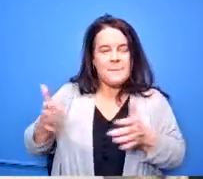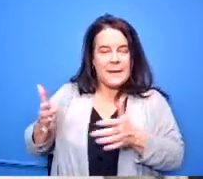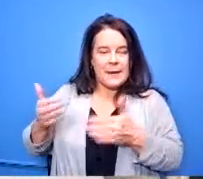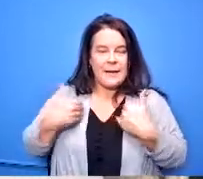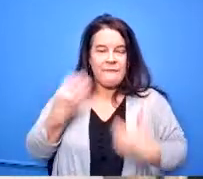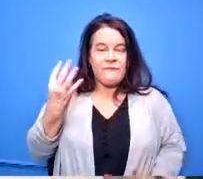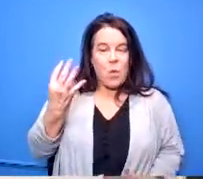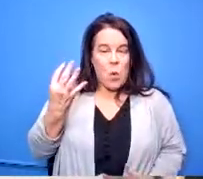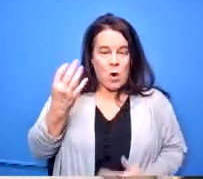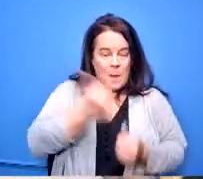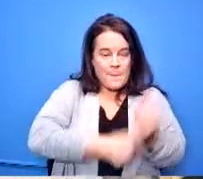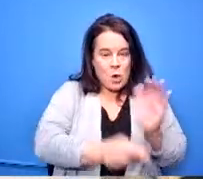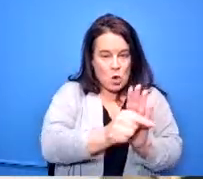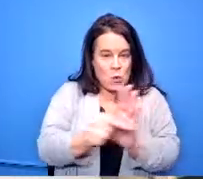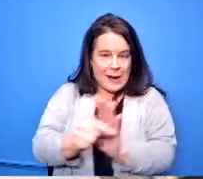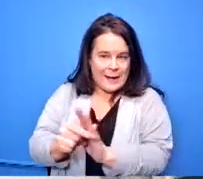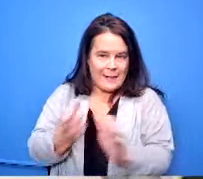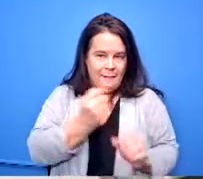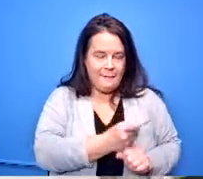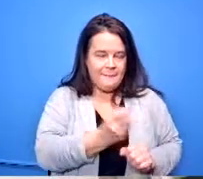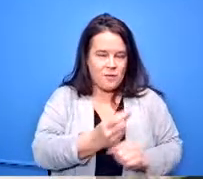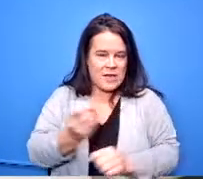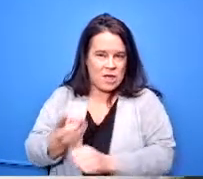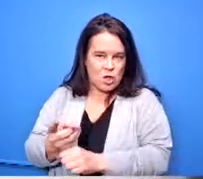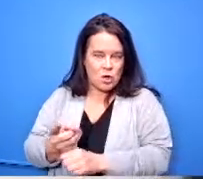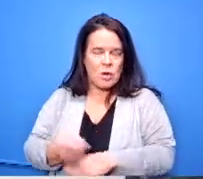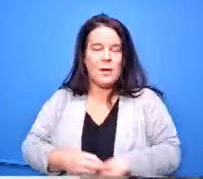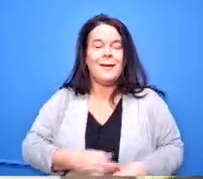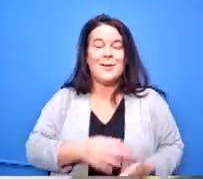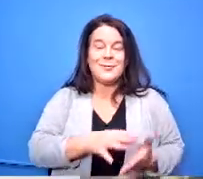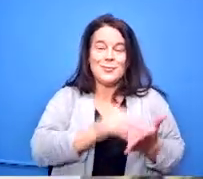each year so the student will be exposed to a variety of different careers from the time they're